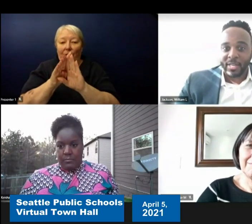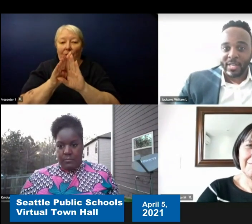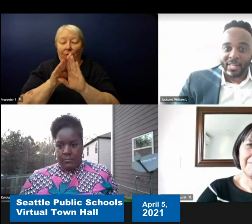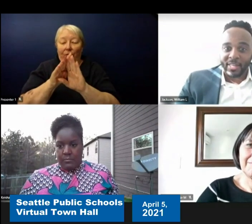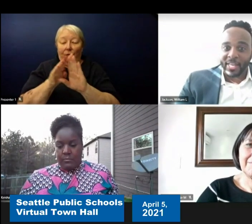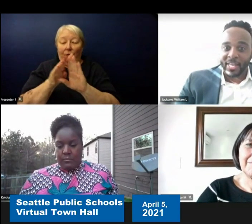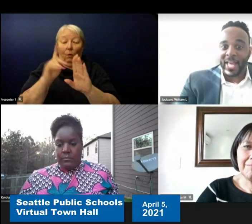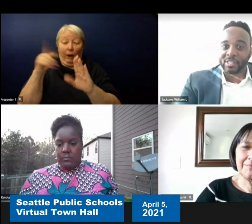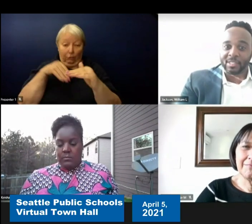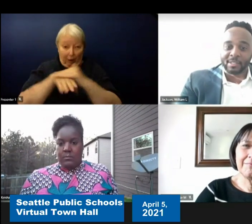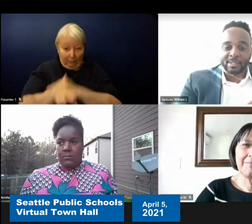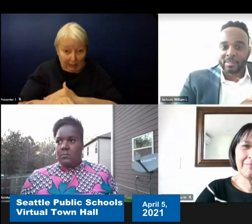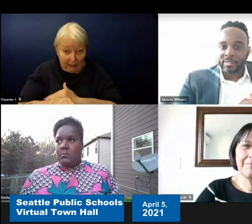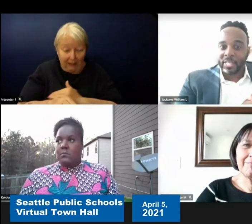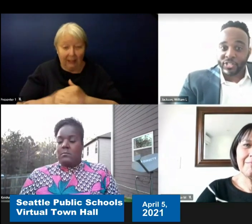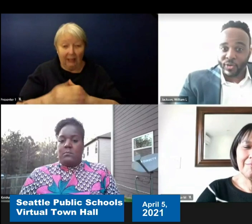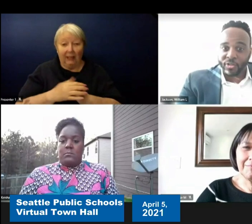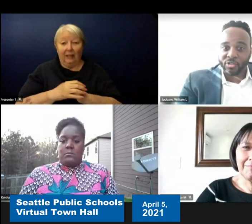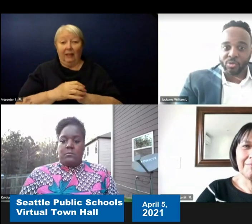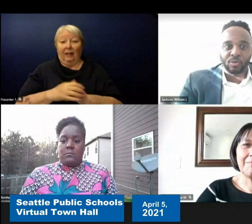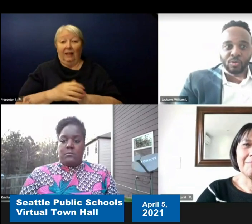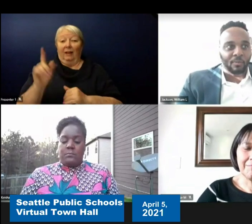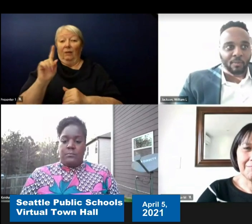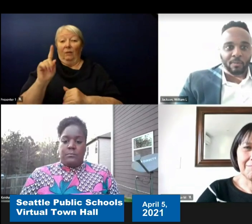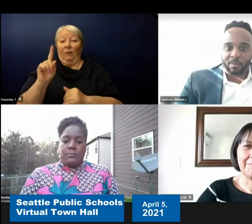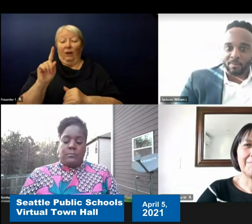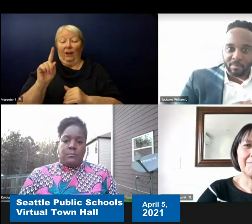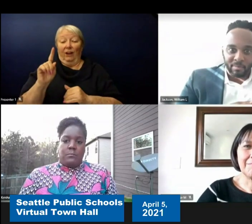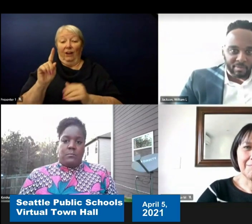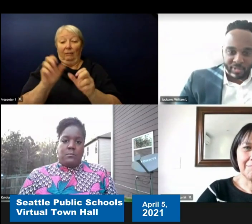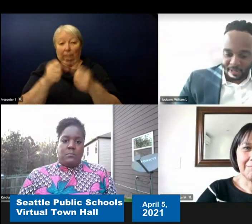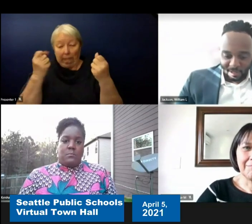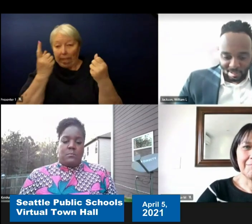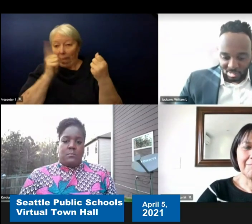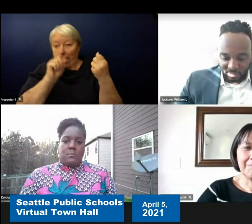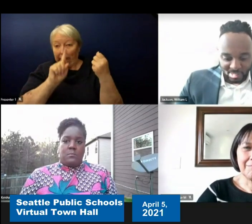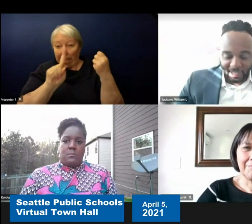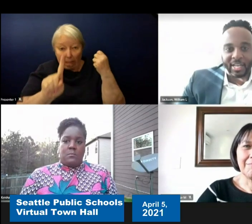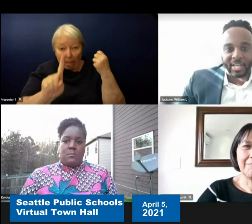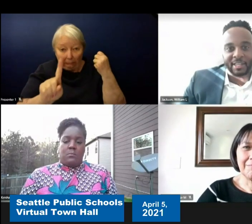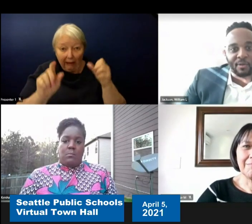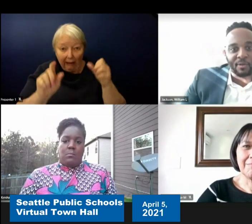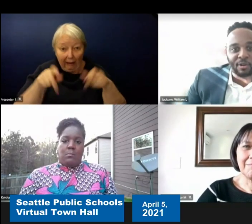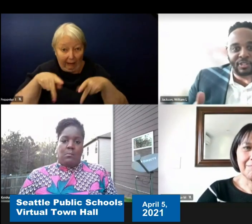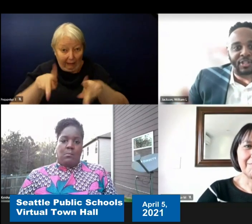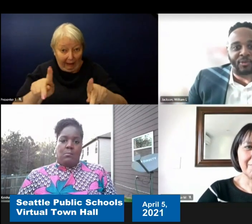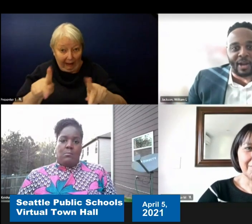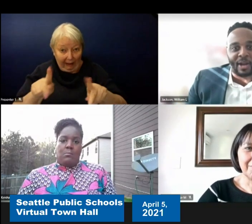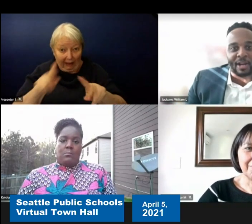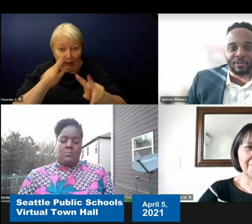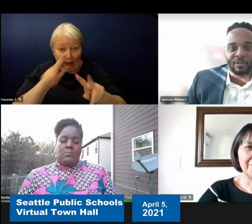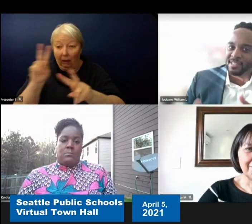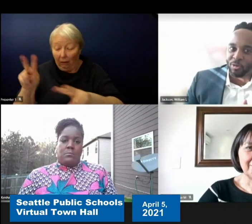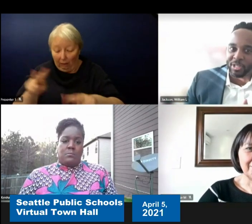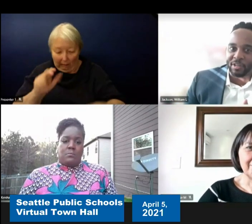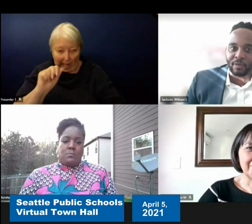actually enter our school and look take a look at the arrows on the ground. This is a little bit different.